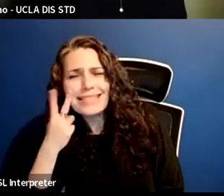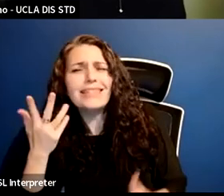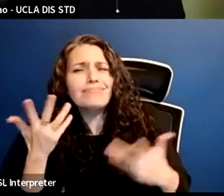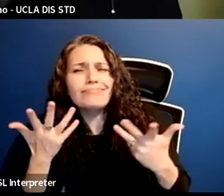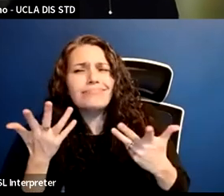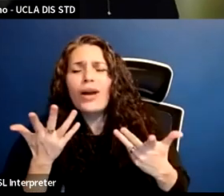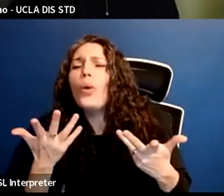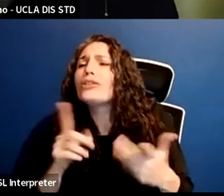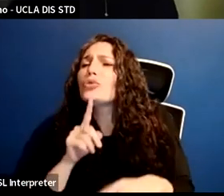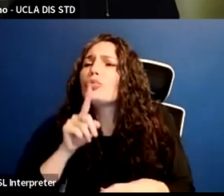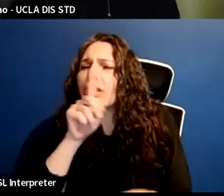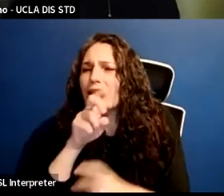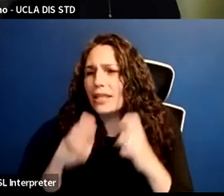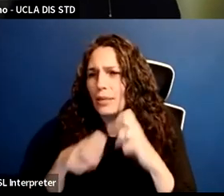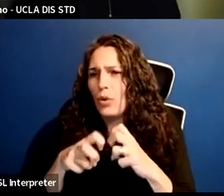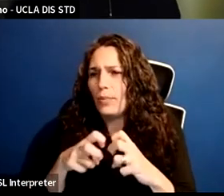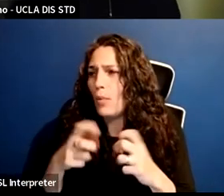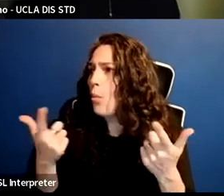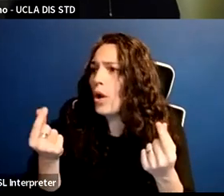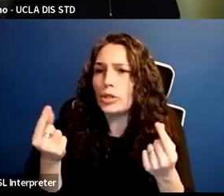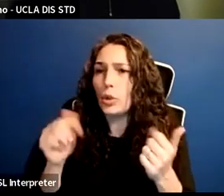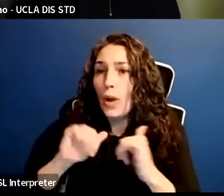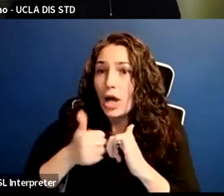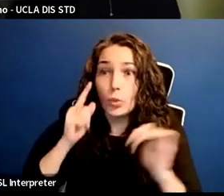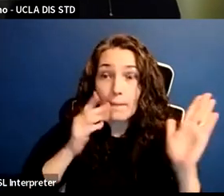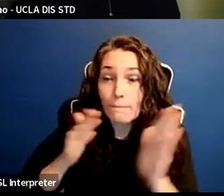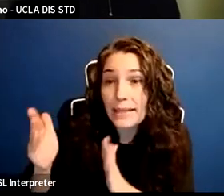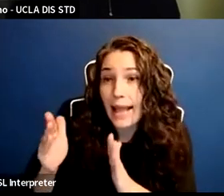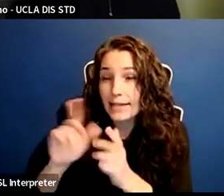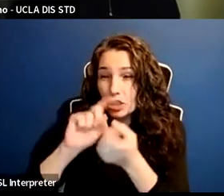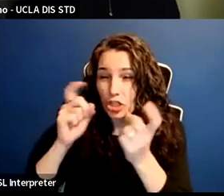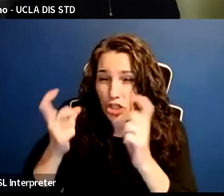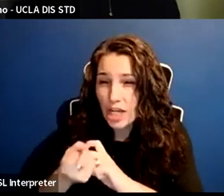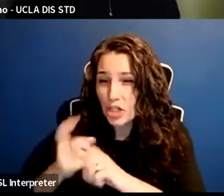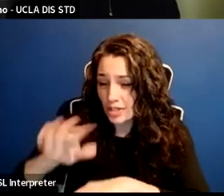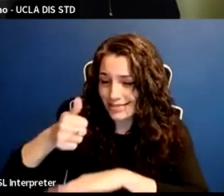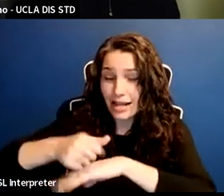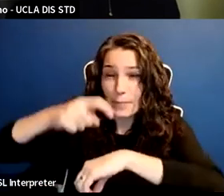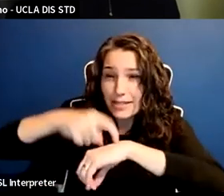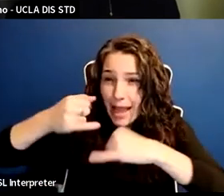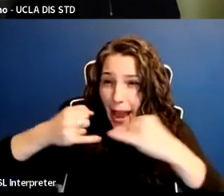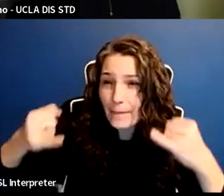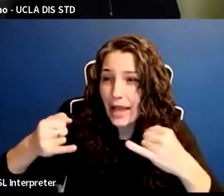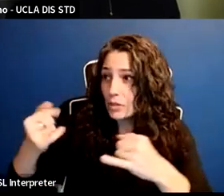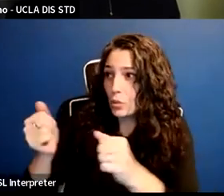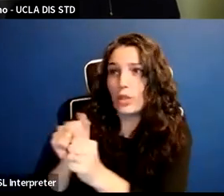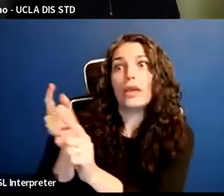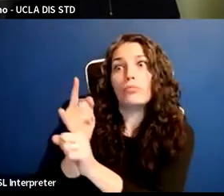setting up plans for making things happen, and in timelines with the appropriate people in the university who can make change.